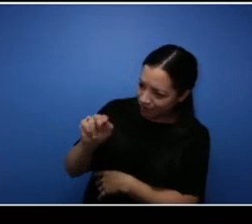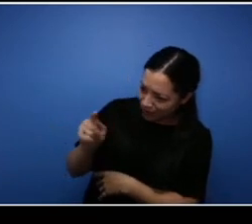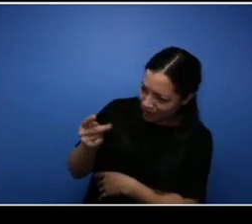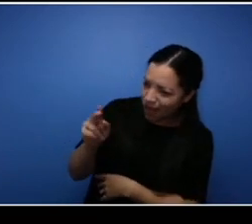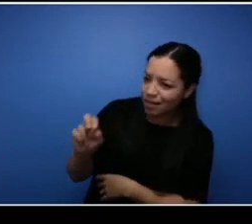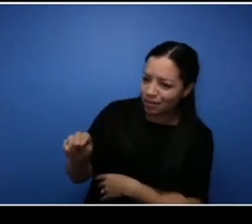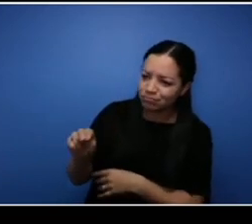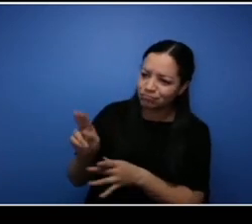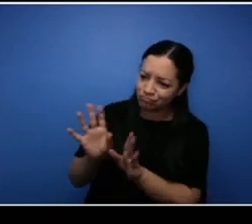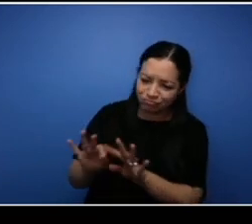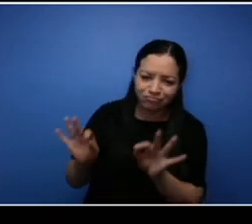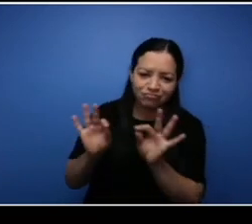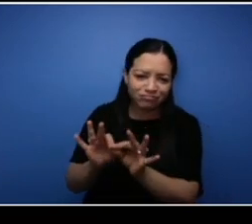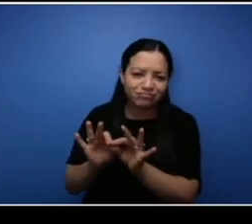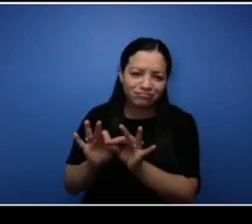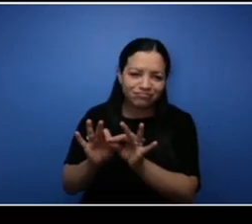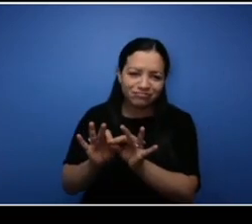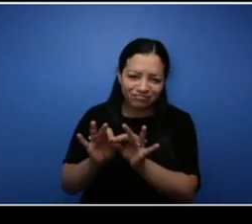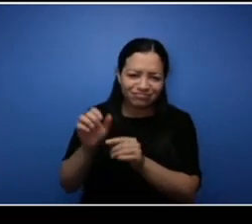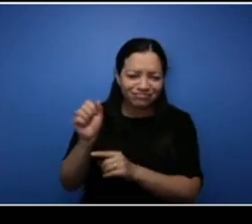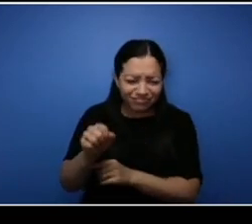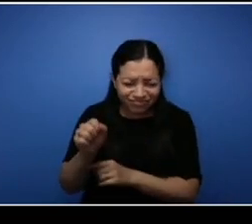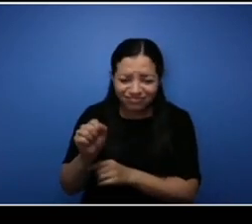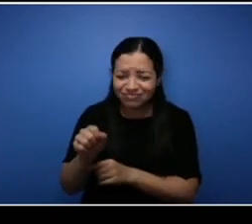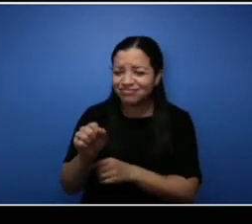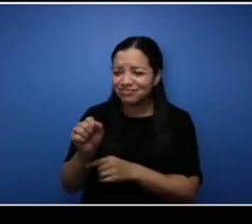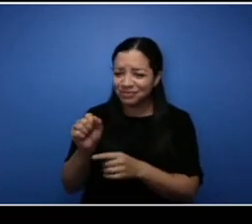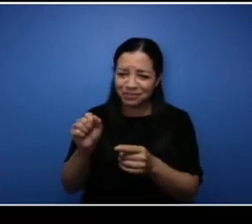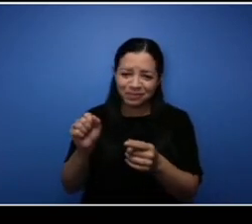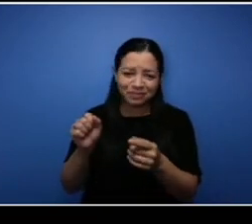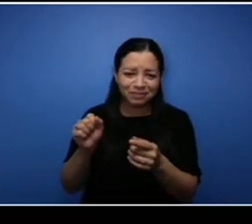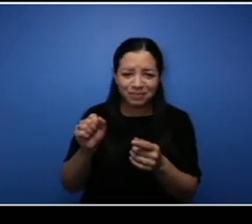you know there are people out there that you know that you can learn from and that you